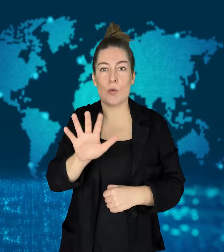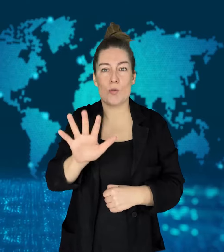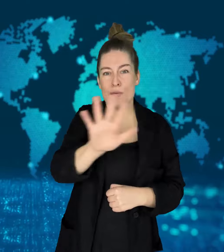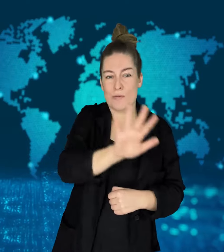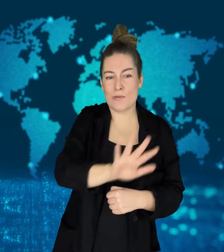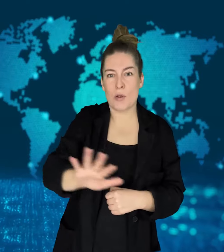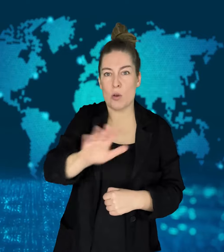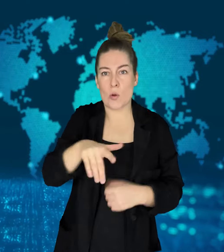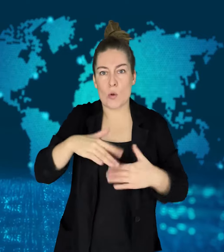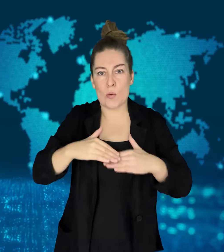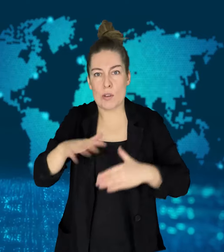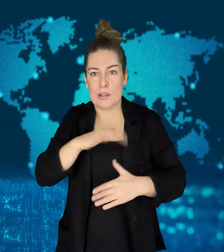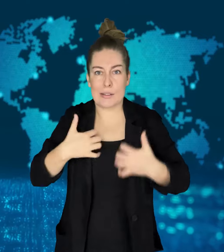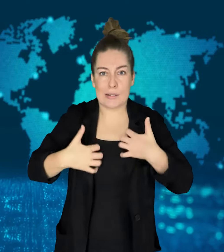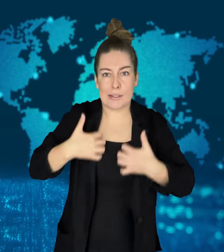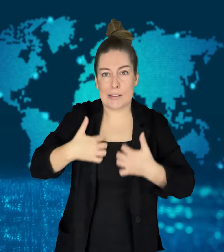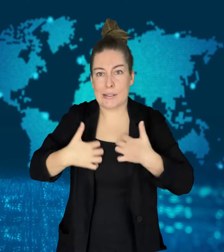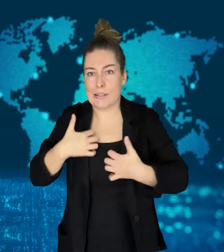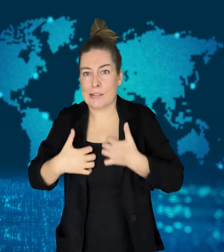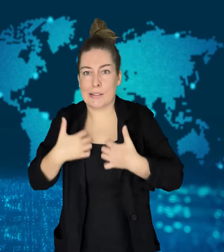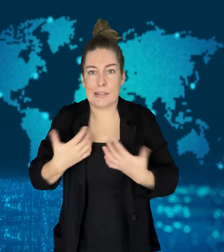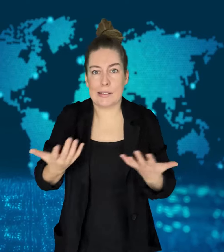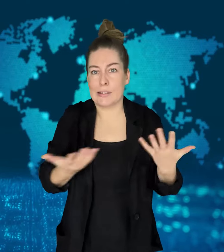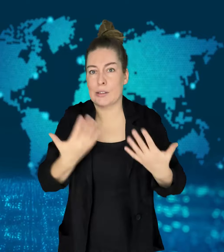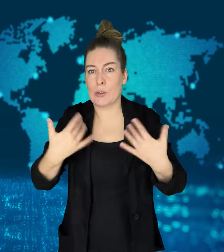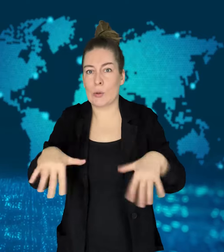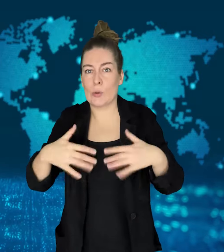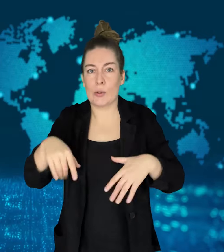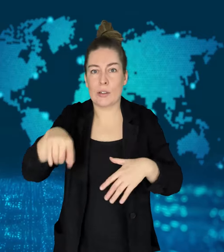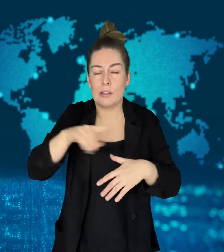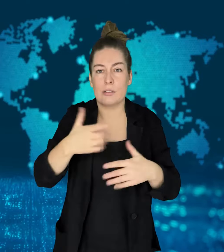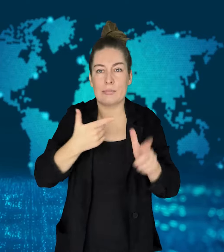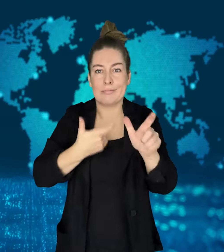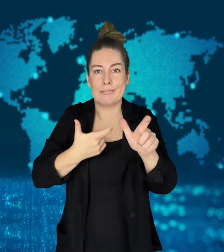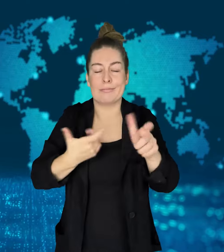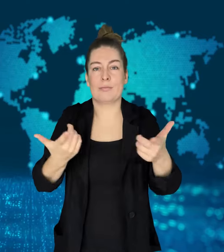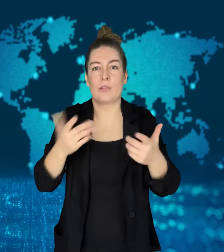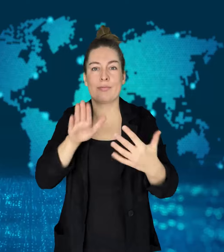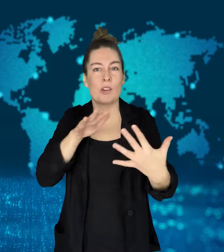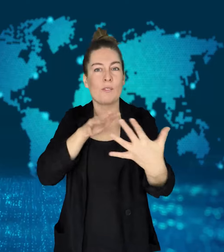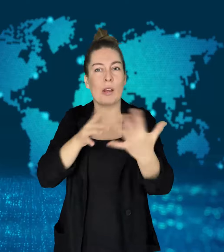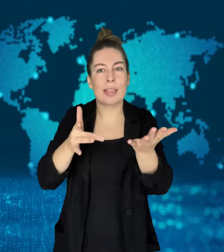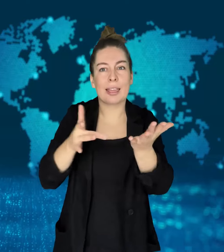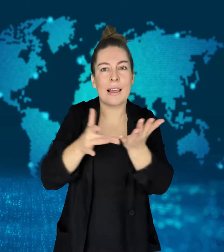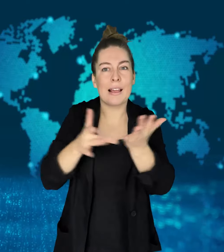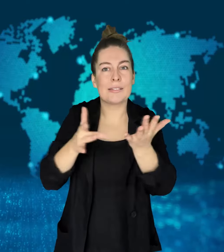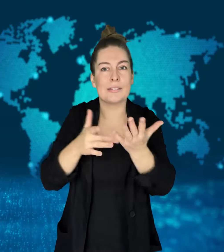Earlier this week, Ukraine launched over 70 drones across its border to